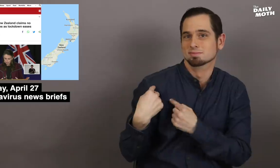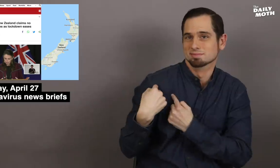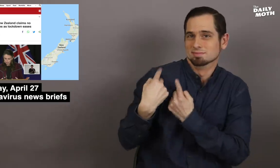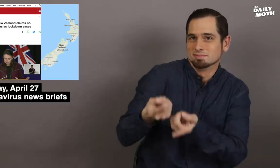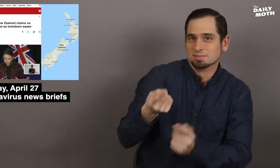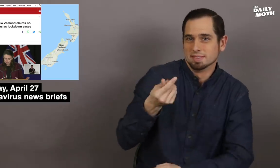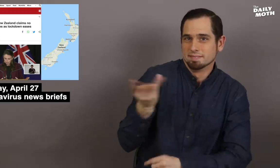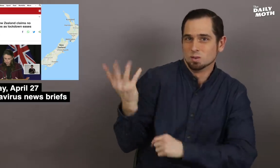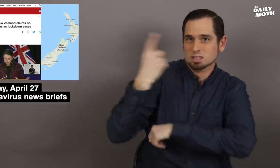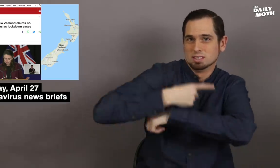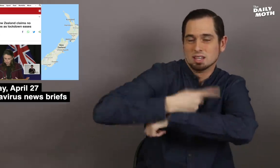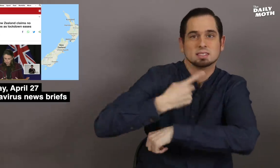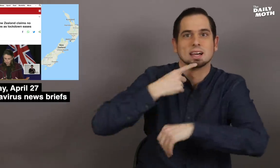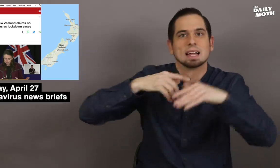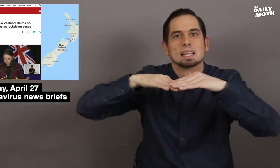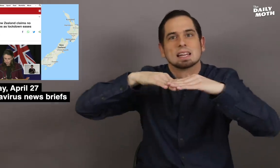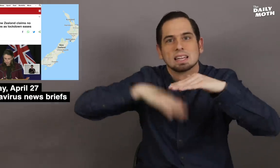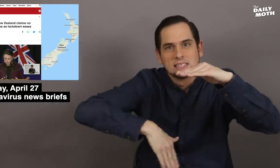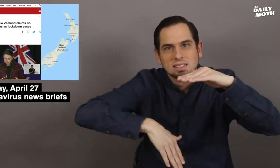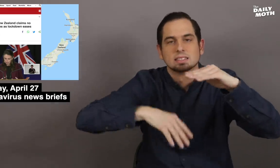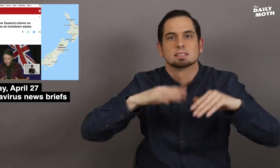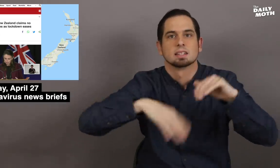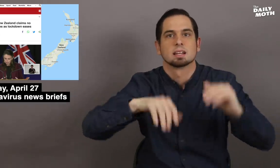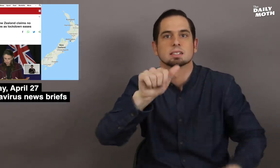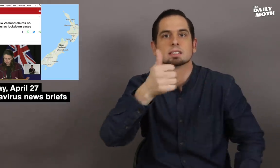In the past several days there were less than